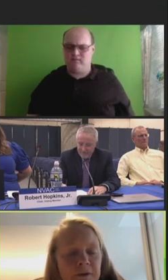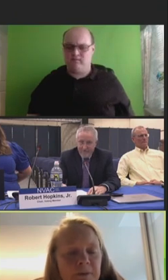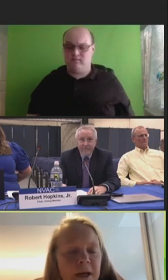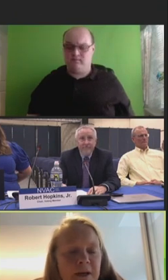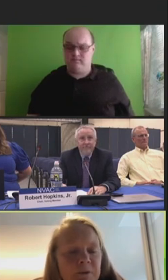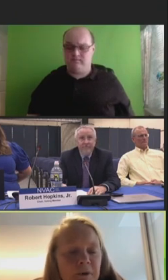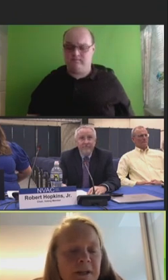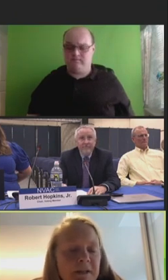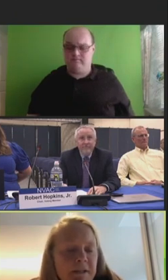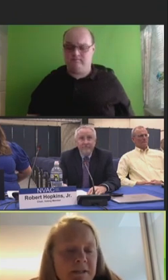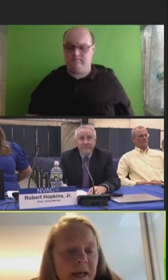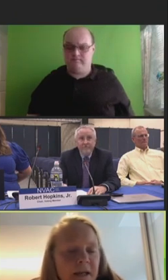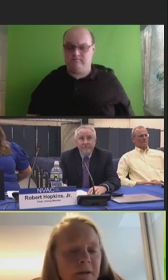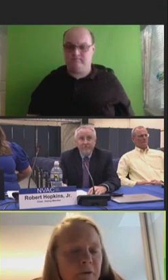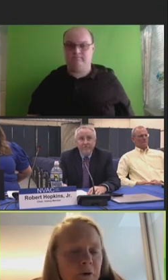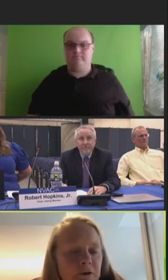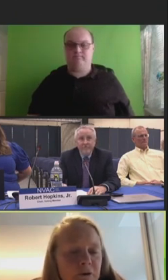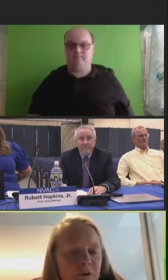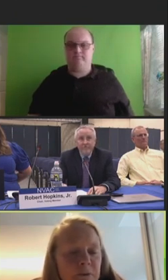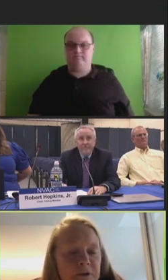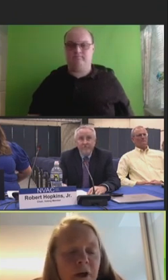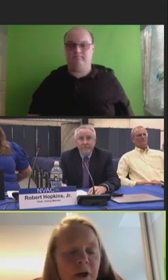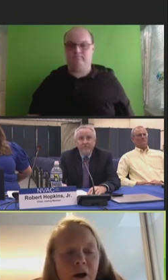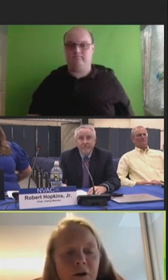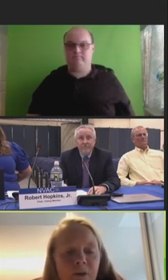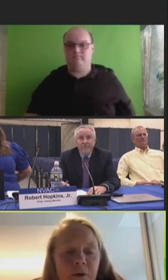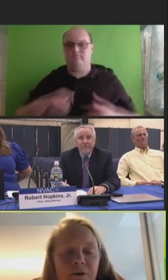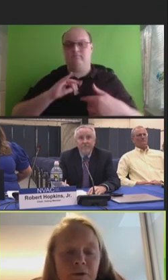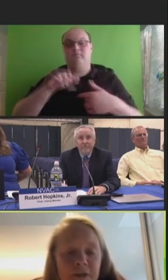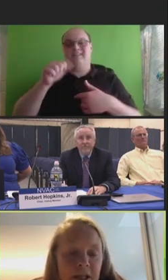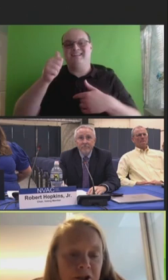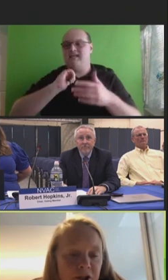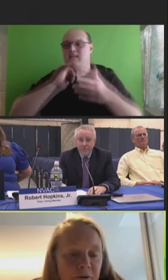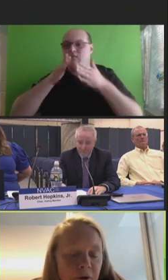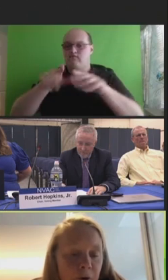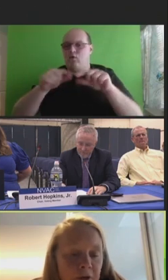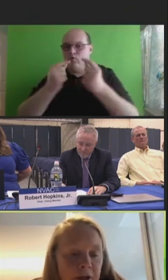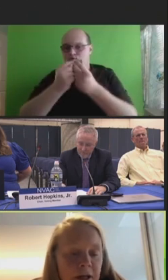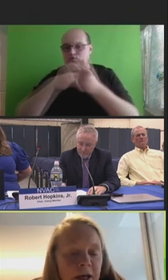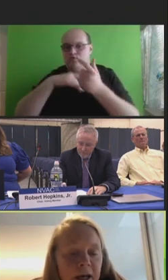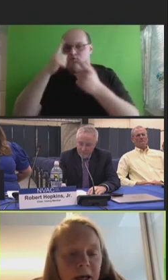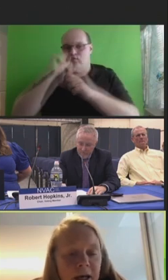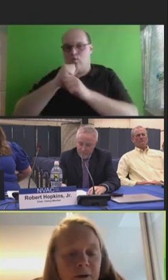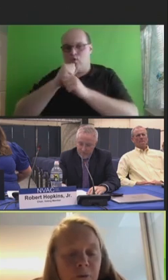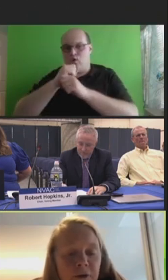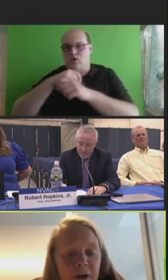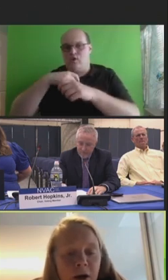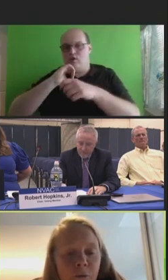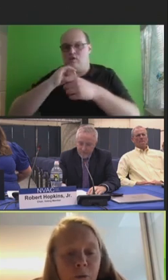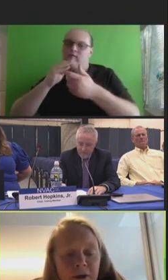We held this past spring 10 focus groups on commercialization of COVID, and we're now